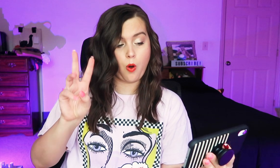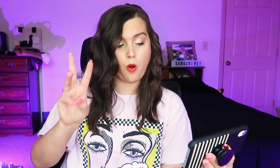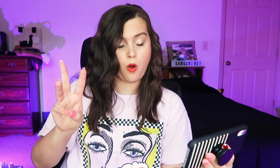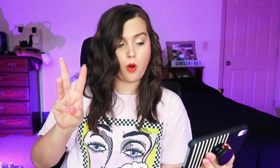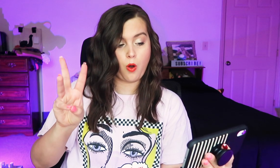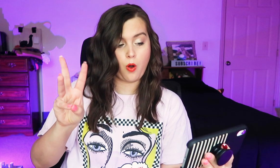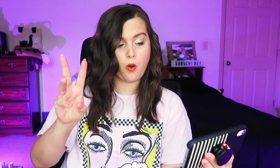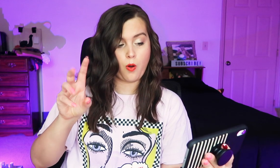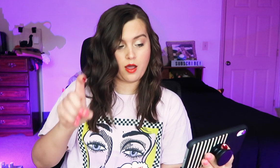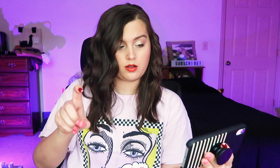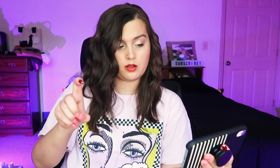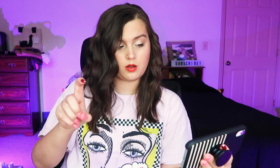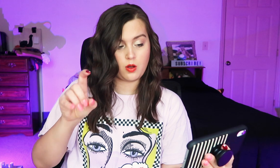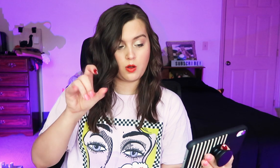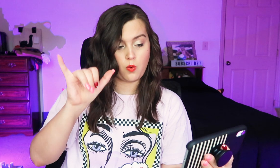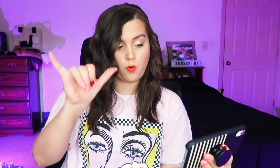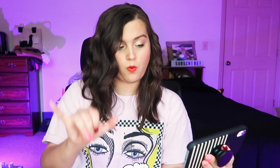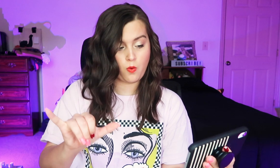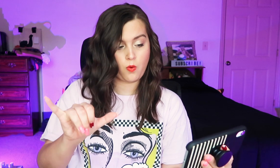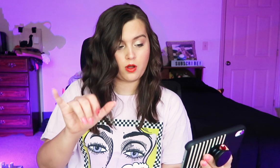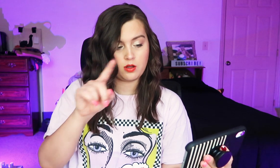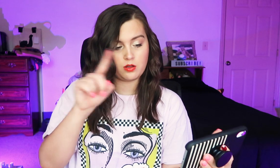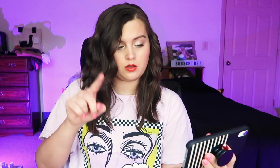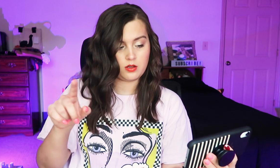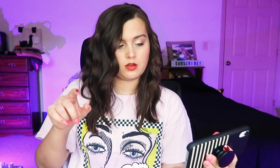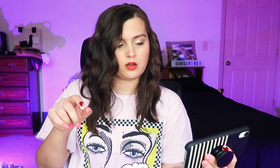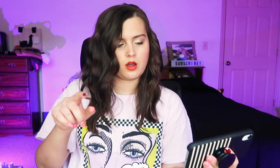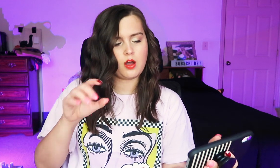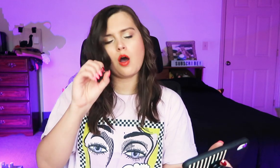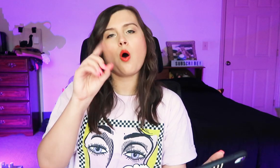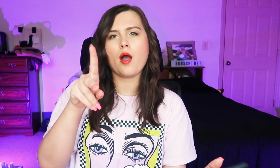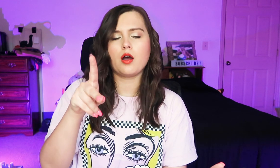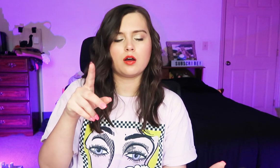W, X, Y, Z. Okay.